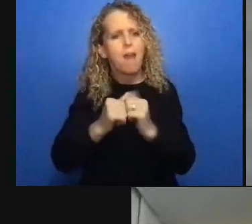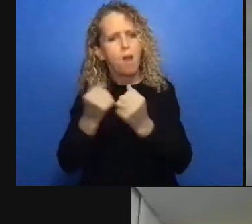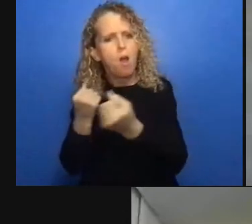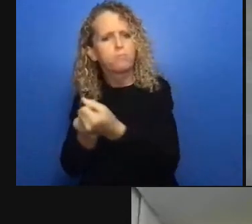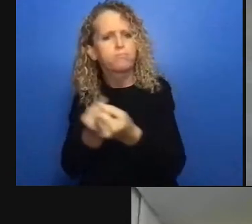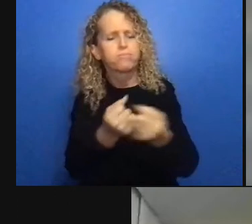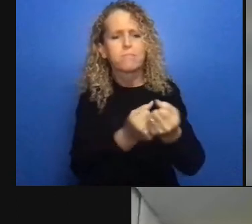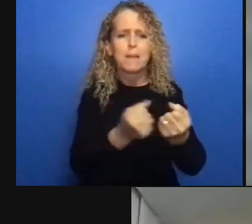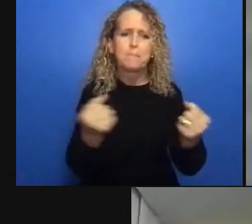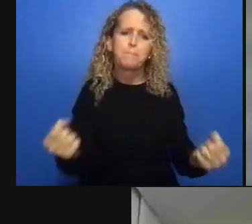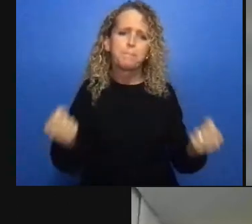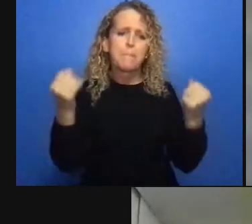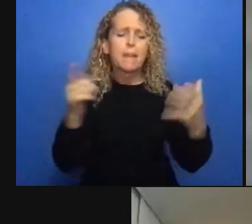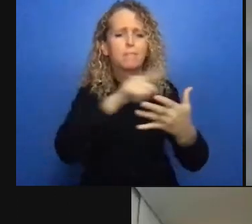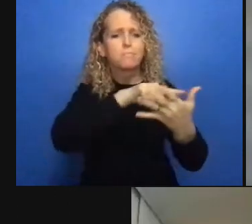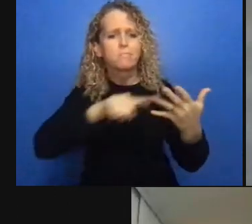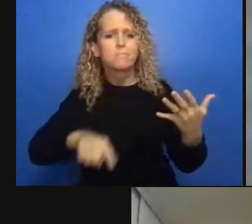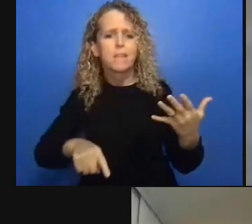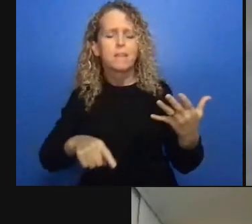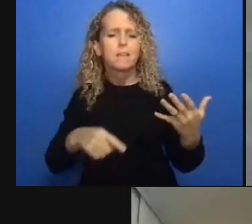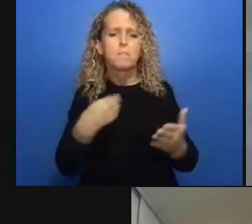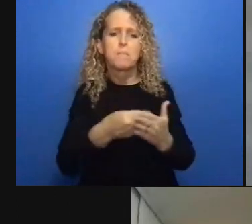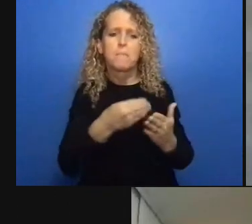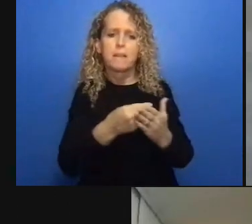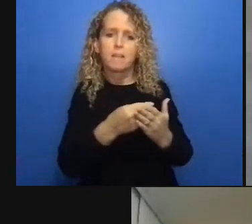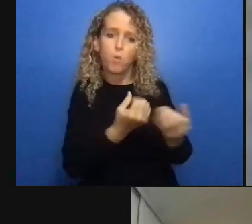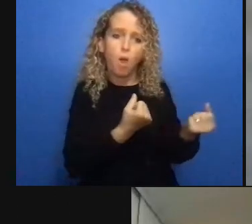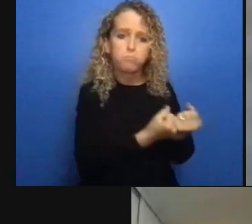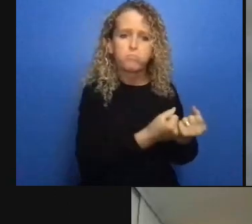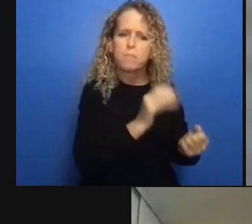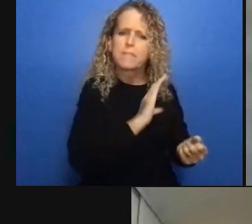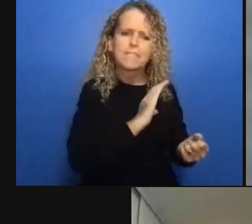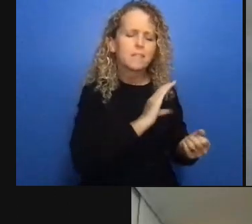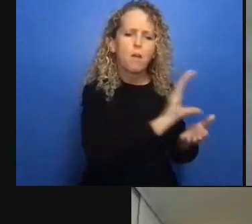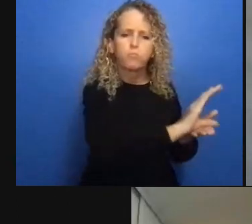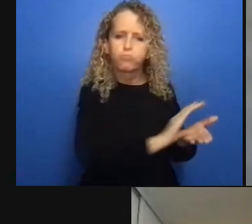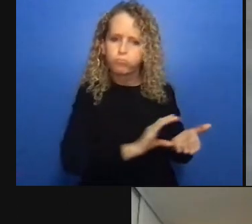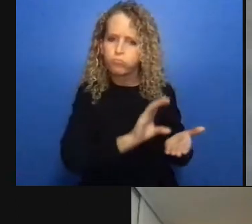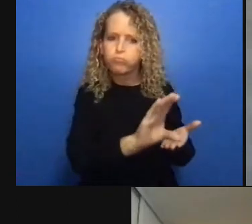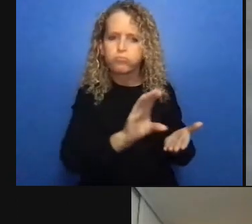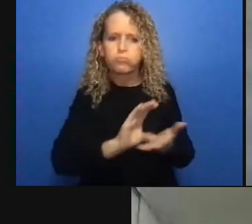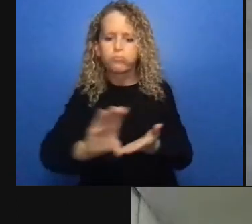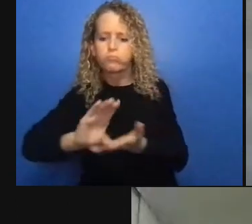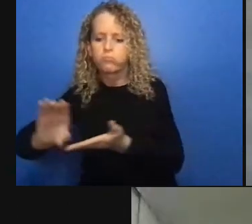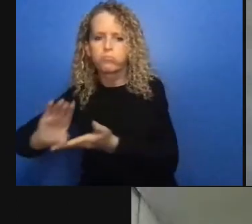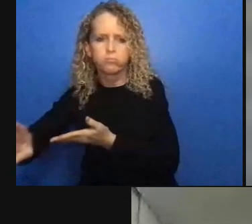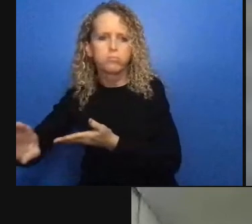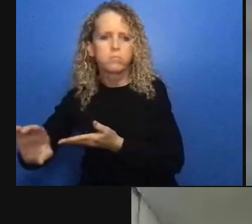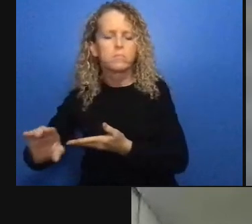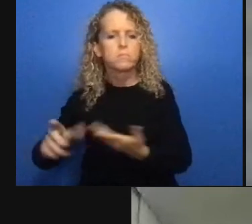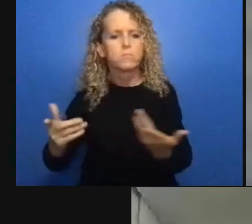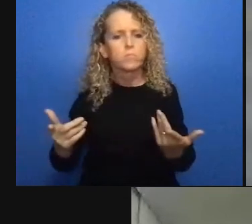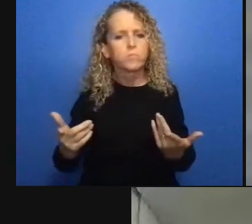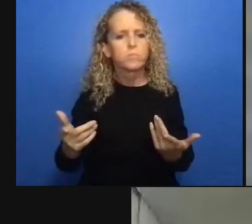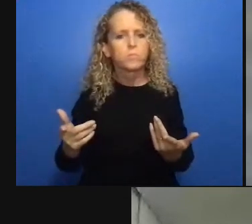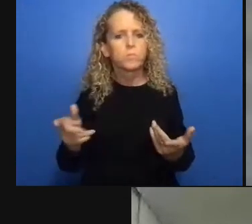is you know to use folks their knowledge and expertise in that area to actually increase the